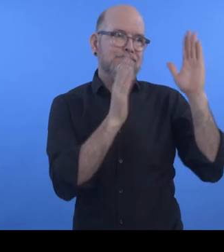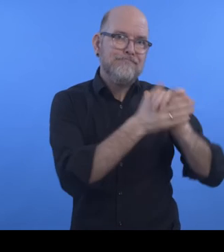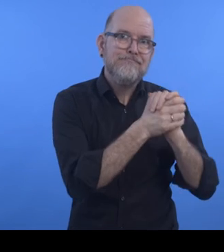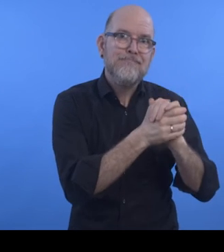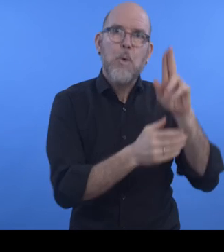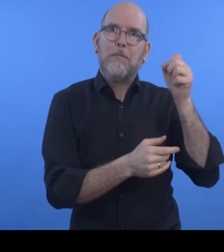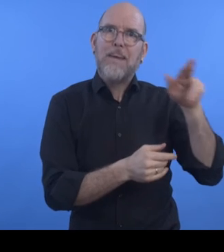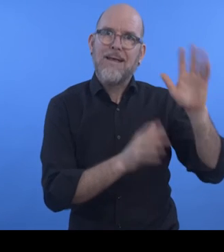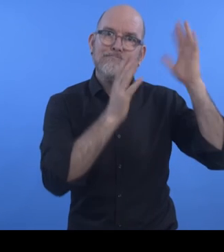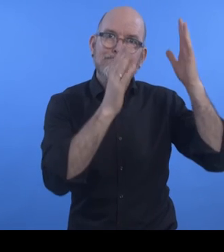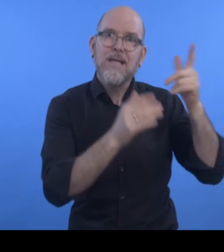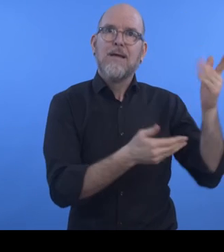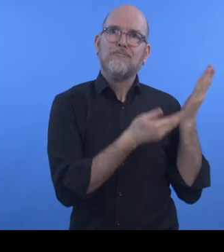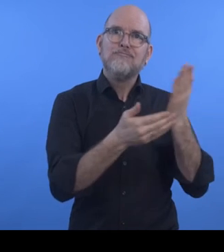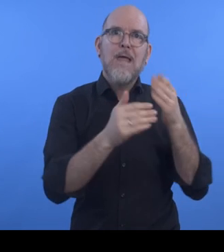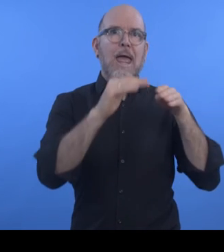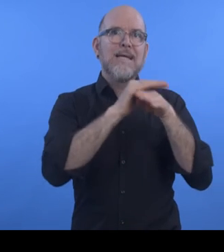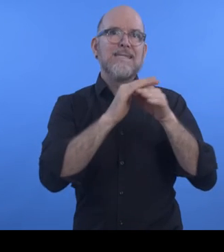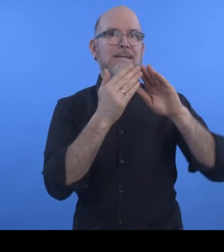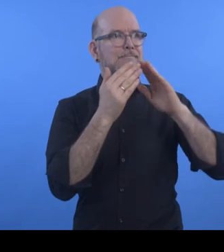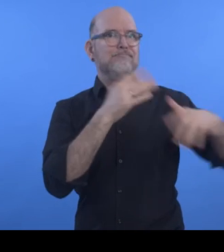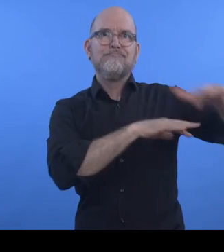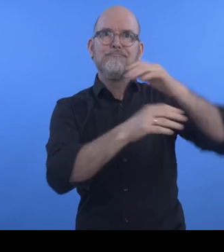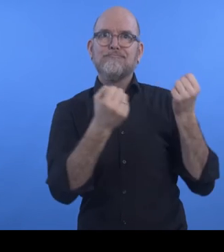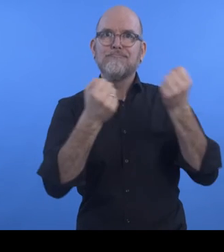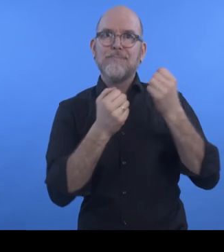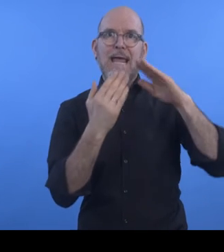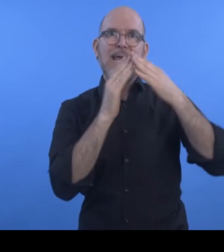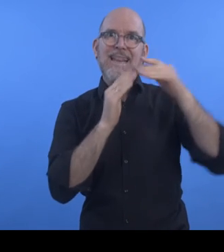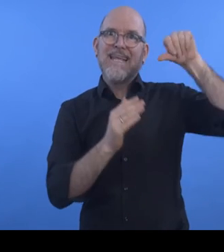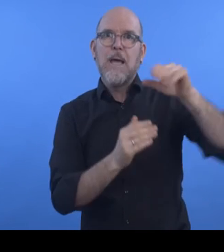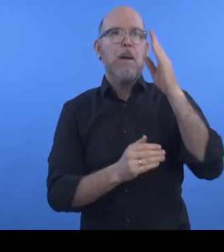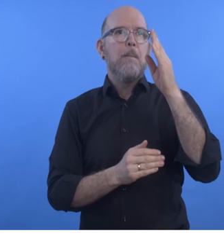accessible transportation in the City of Bengaluru. Thank you once again."